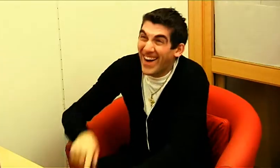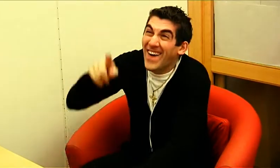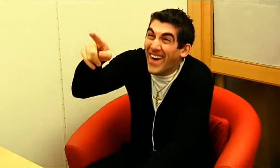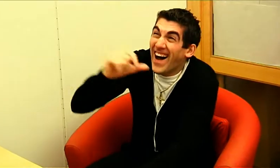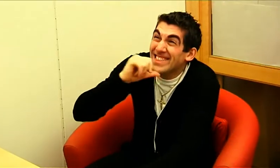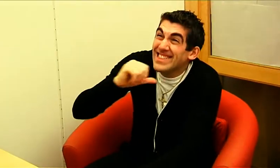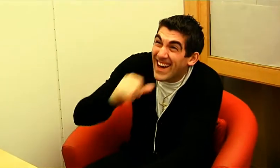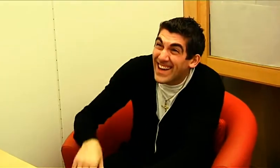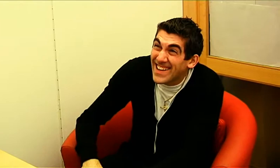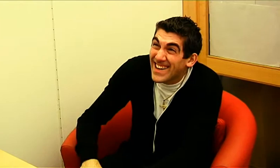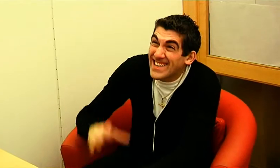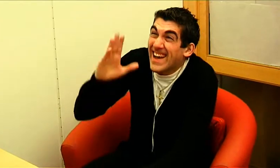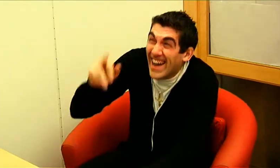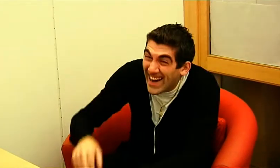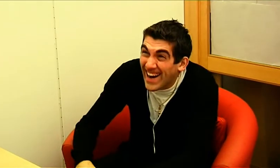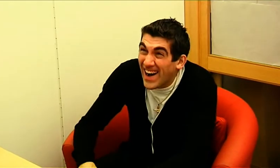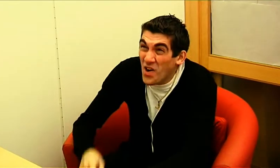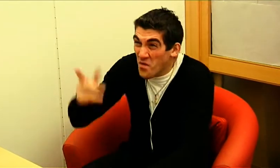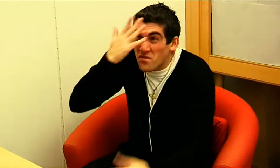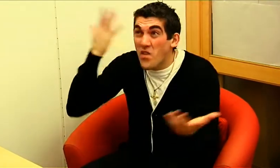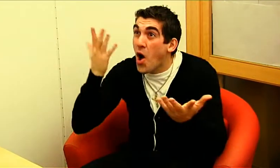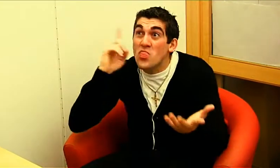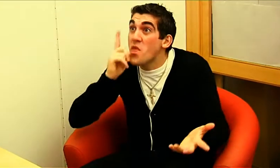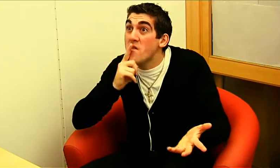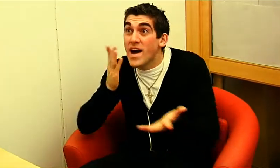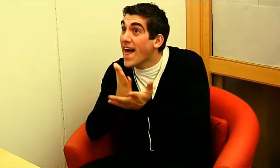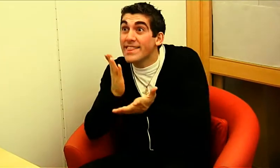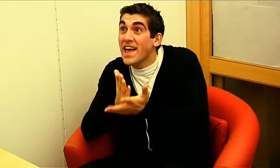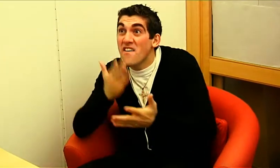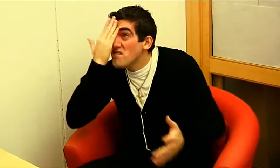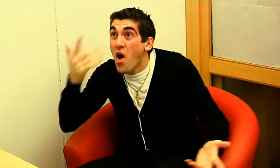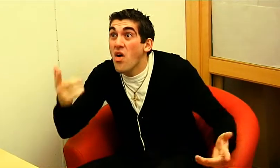You... Anders... SDR... do you know what deaf rights are?